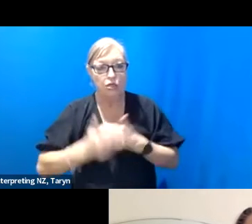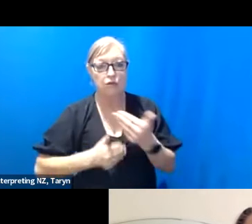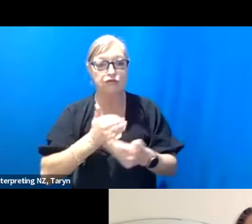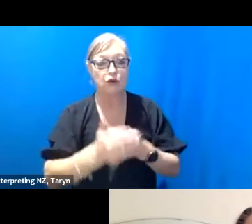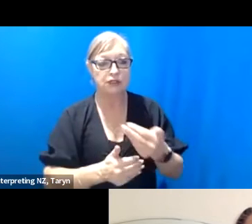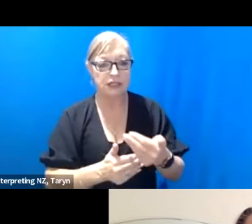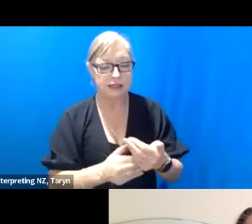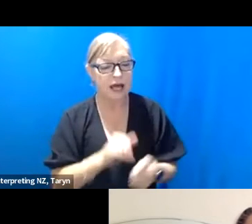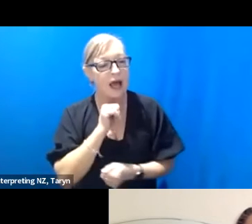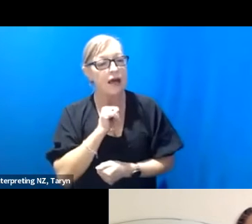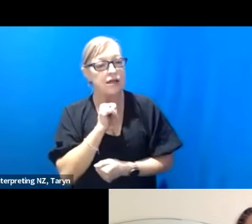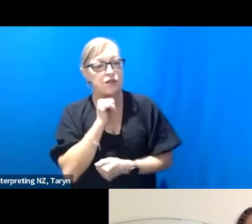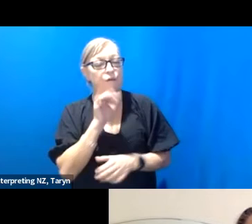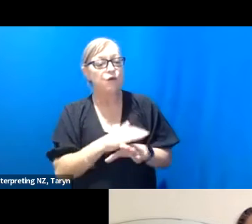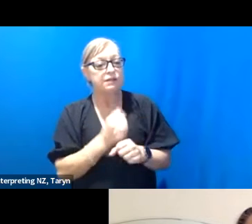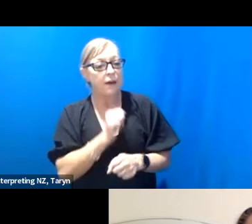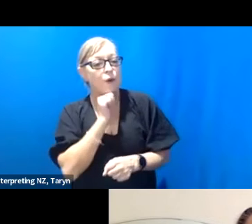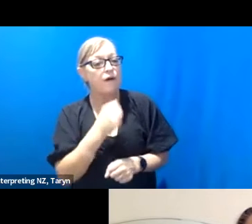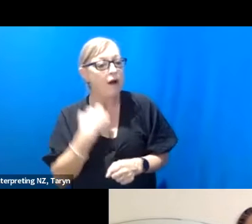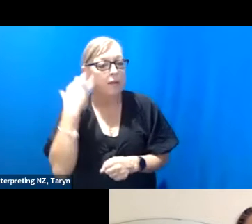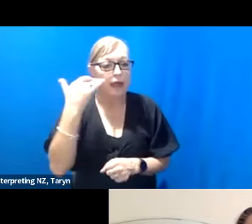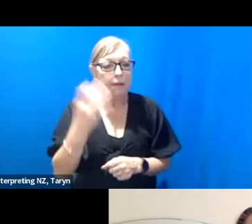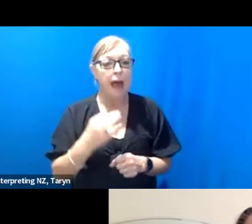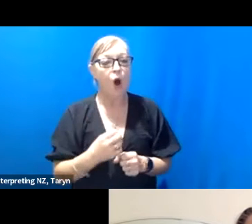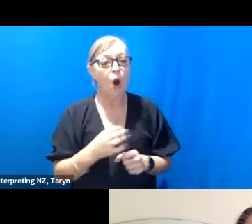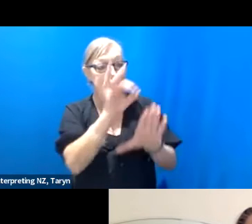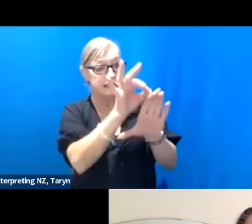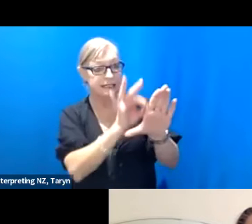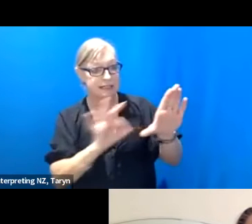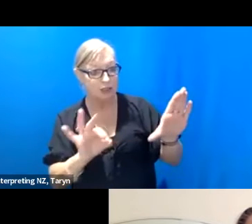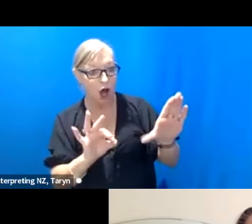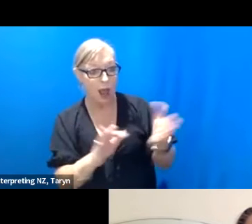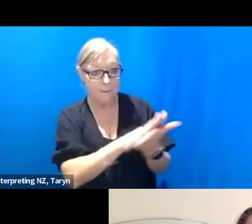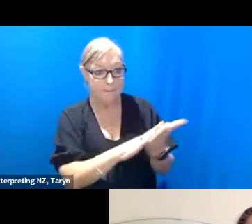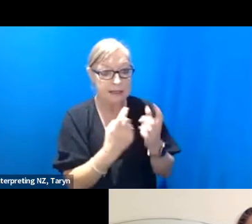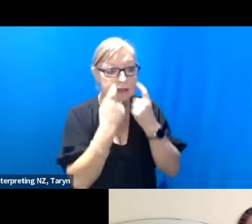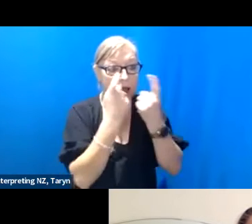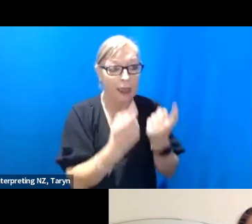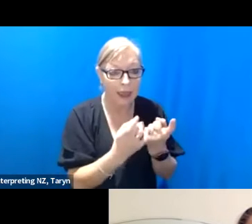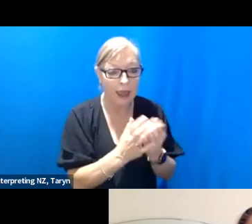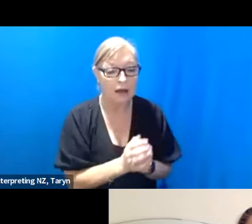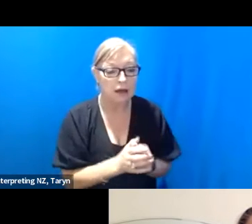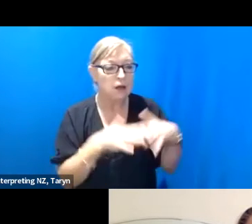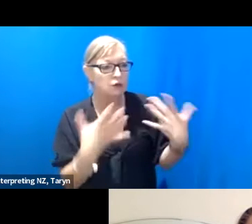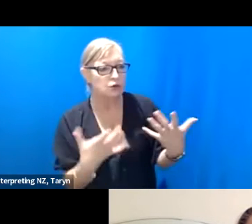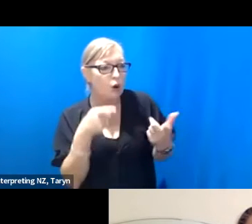designer’s care, the idea of like, how might the choice of where a performance takes place